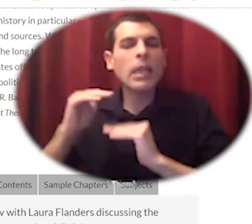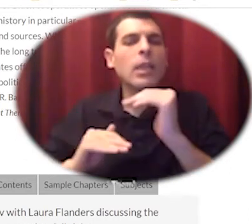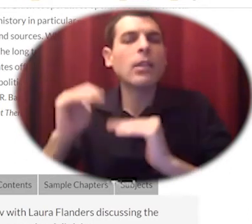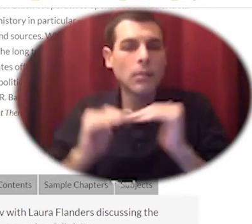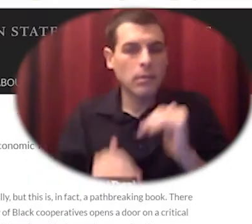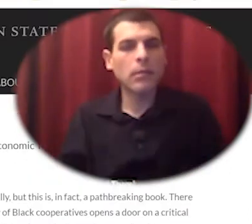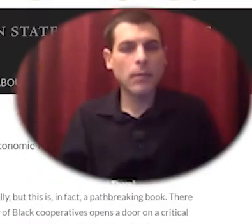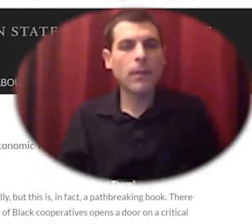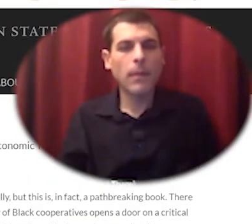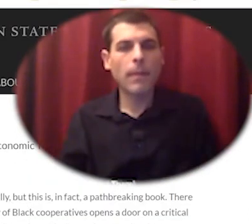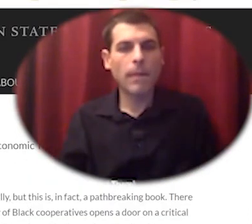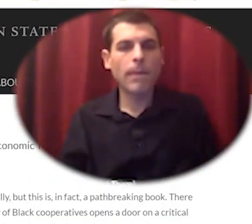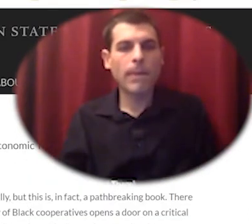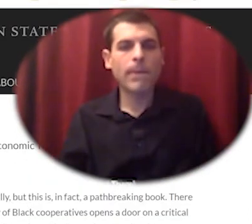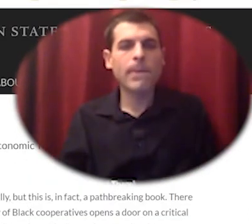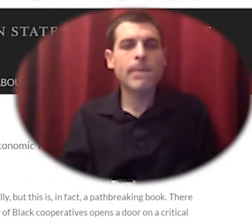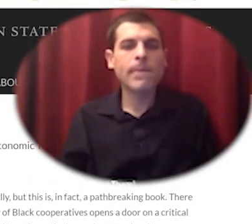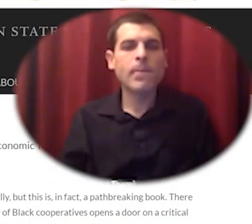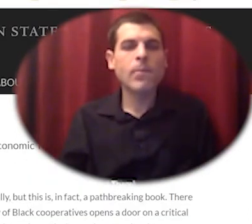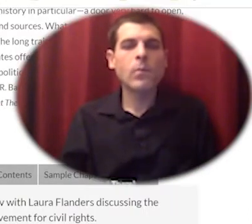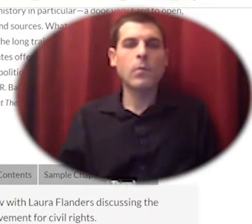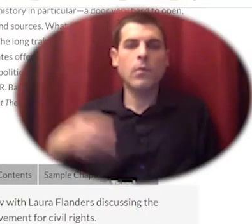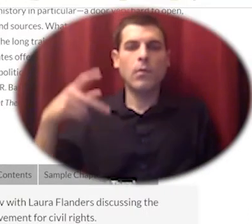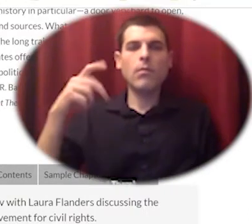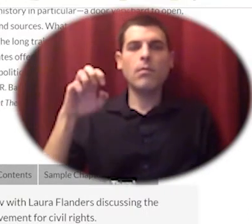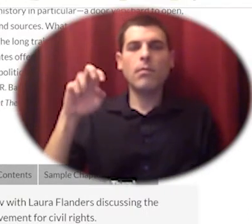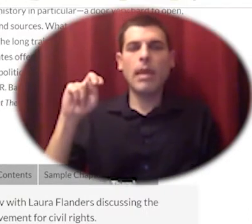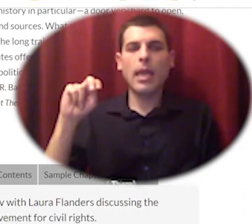so penn state university press website collective courage check that one out